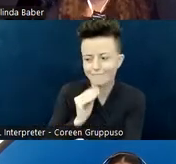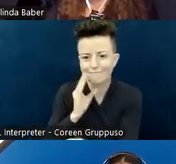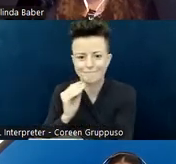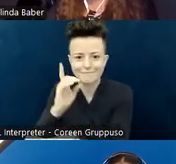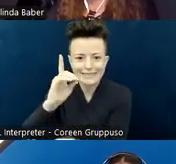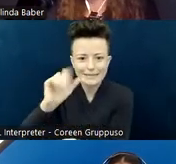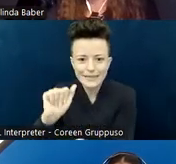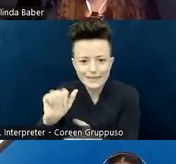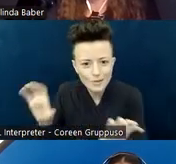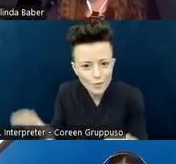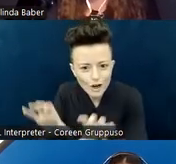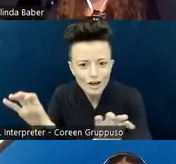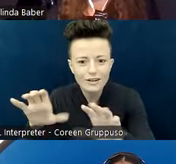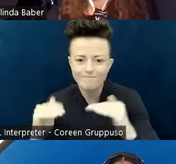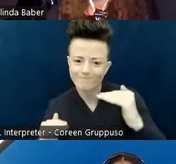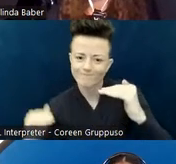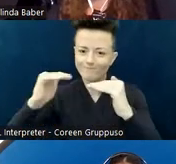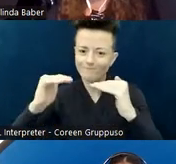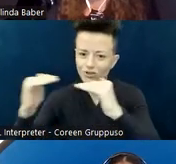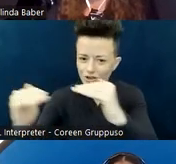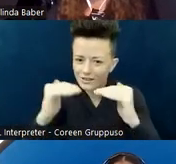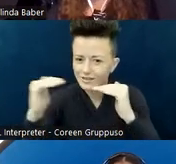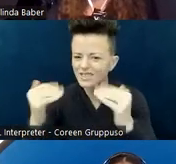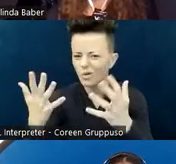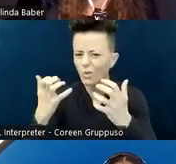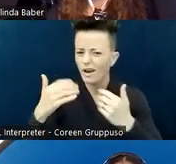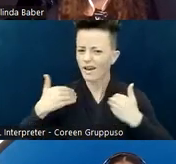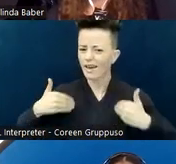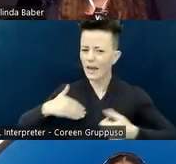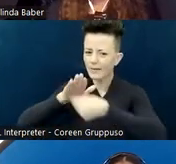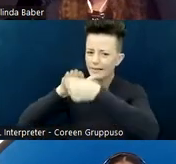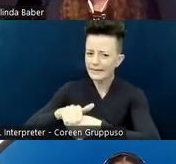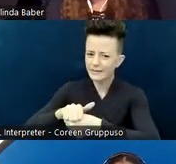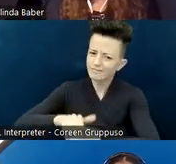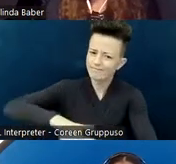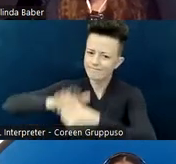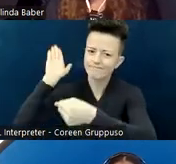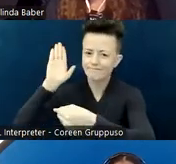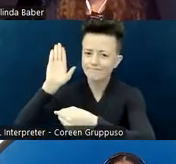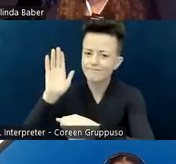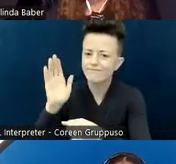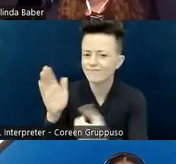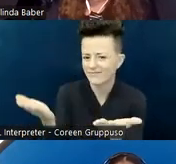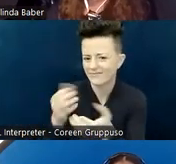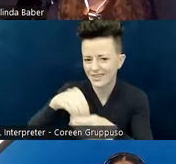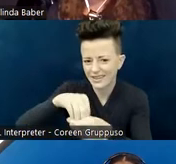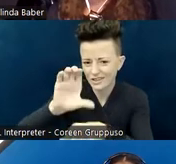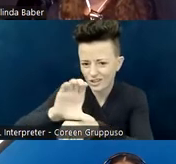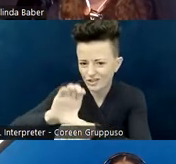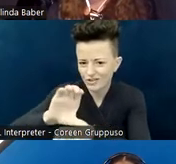and in dismantling ableism in the church. I can't know what other people experience